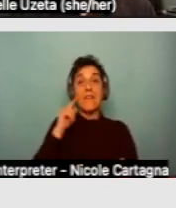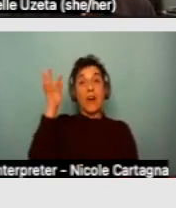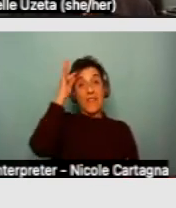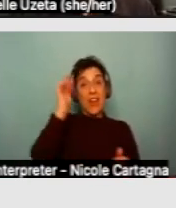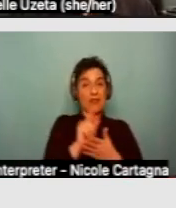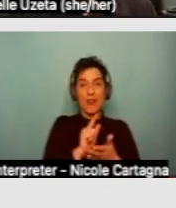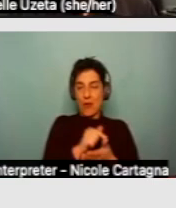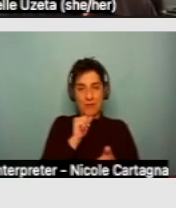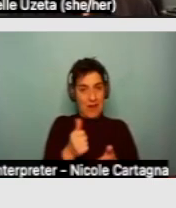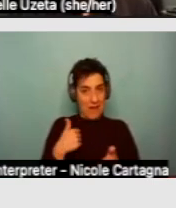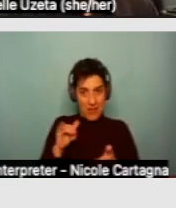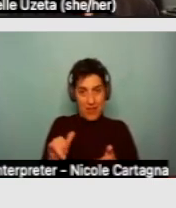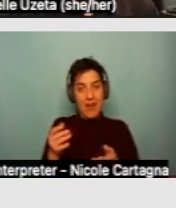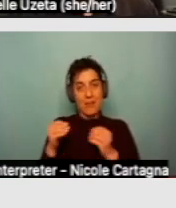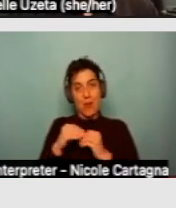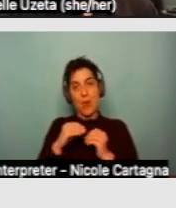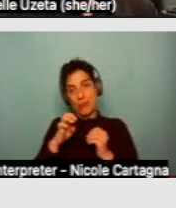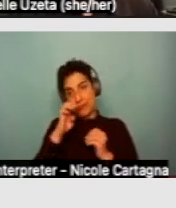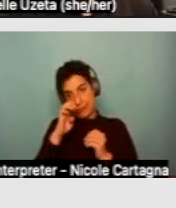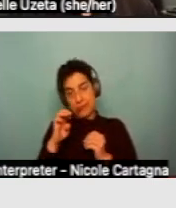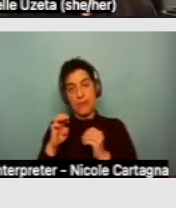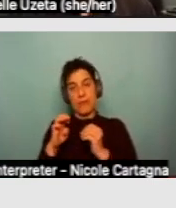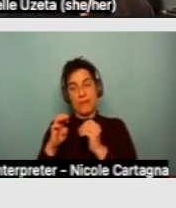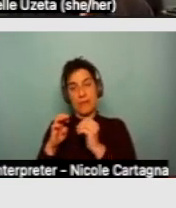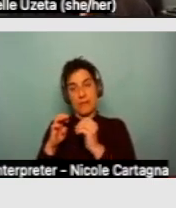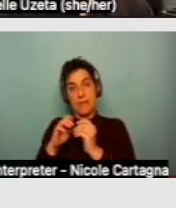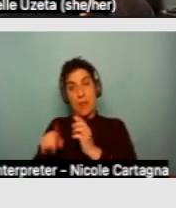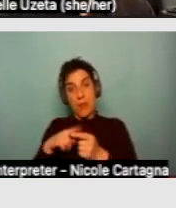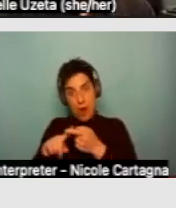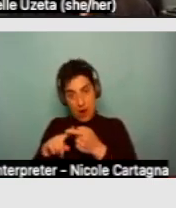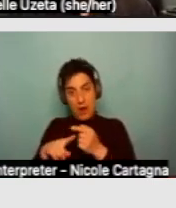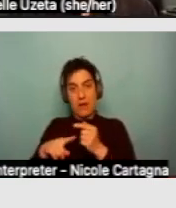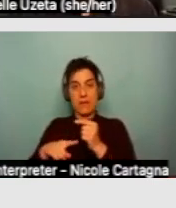Federal law has a strict statute of limitations for that type of a claim, that runs from the